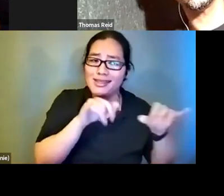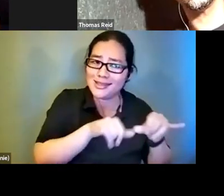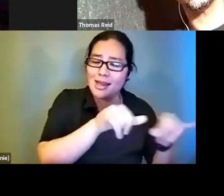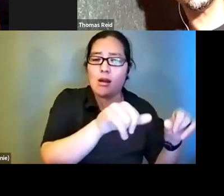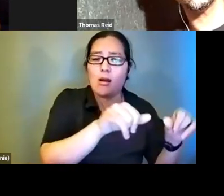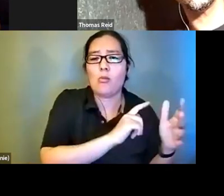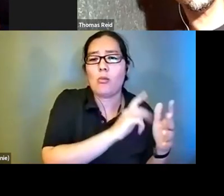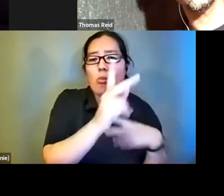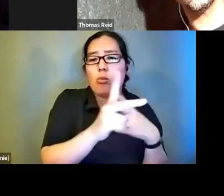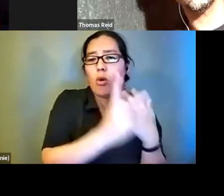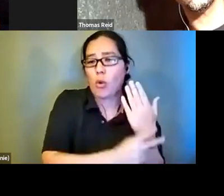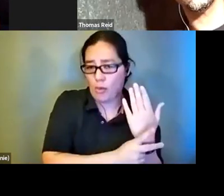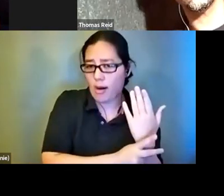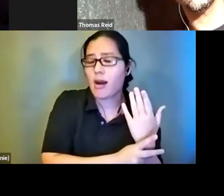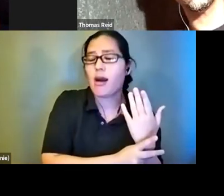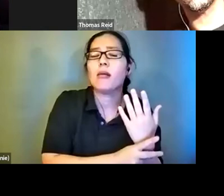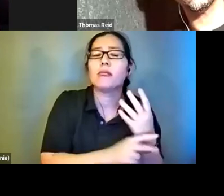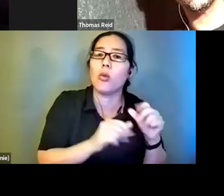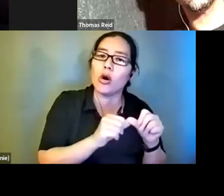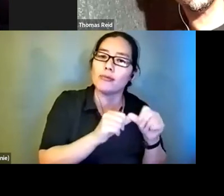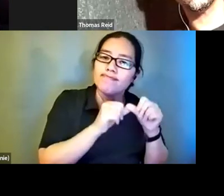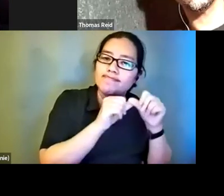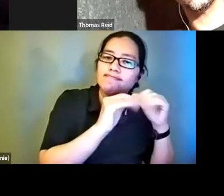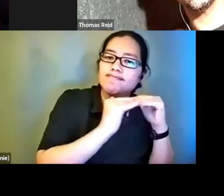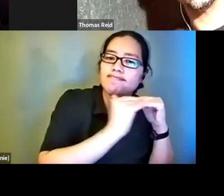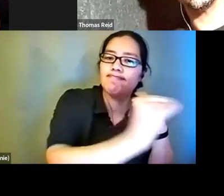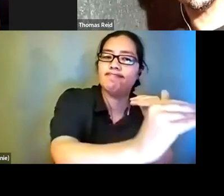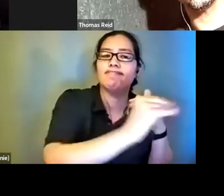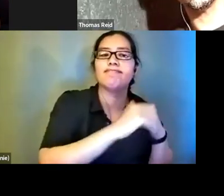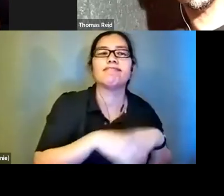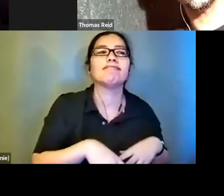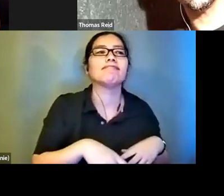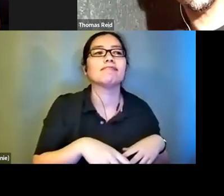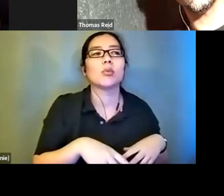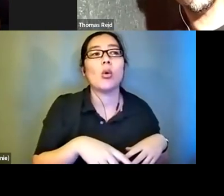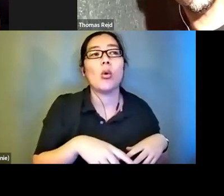consistency over a series or seasons and seasons. I think it does add